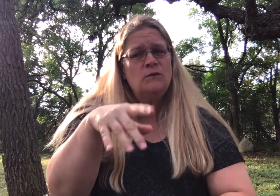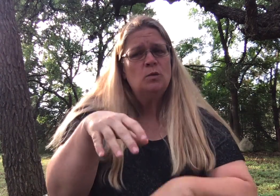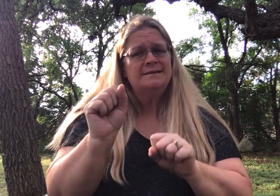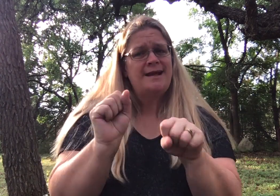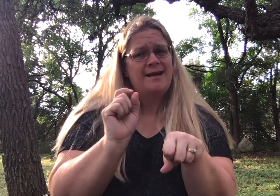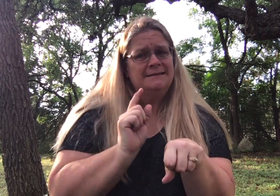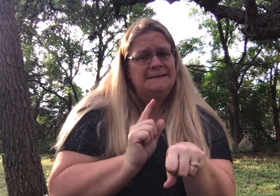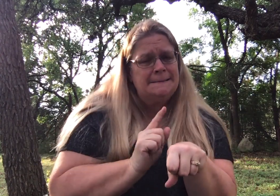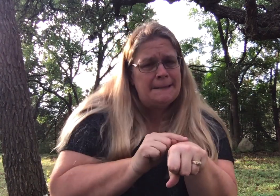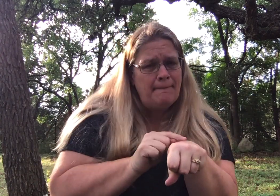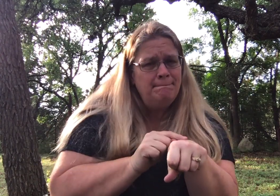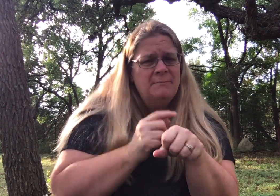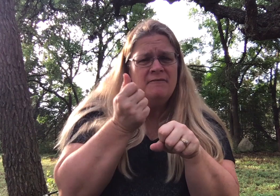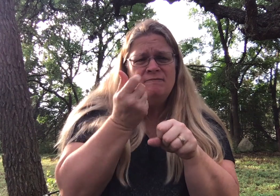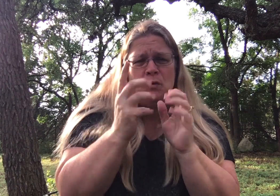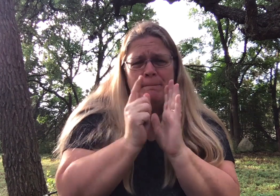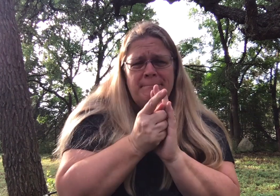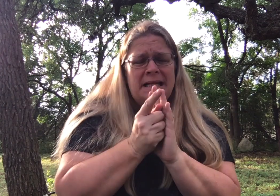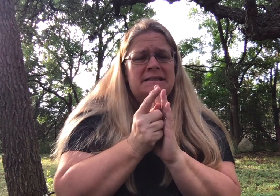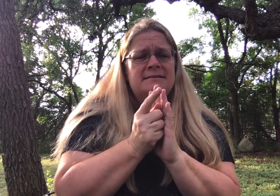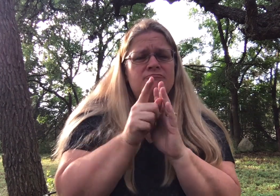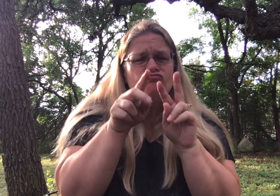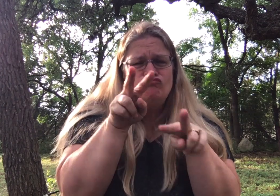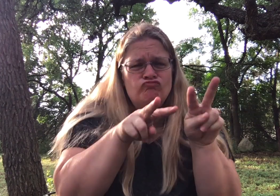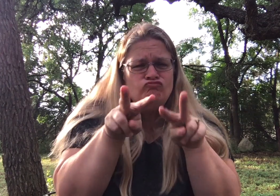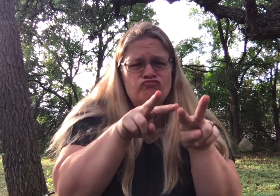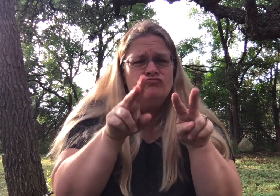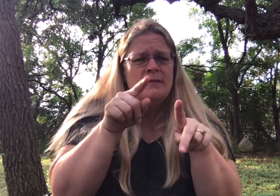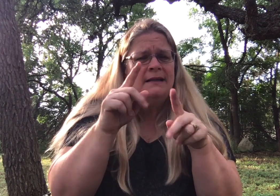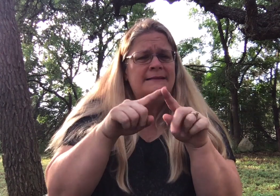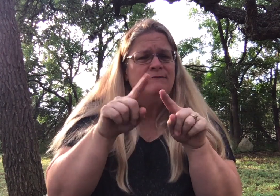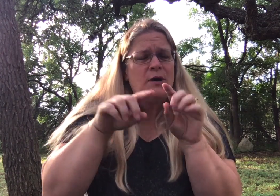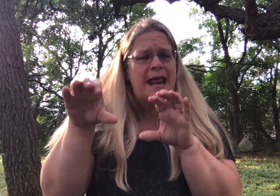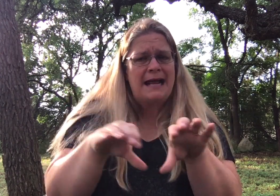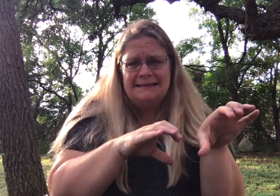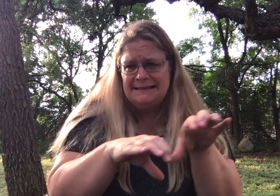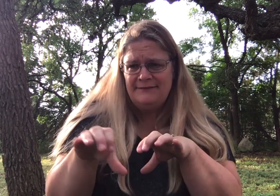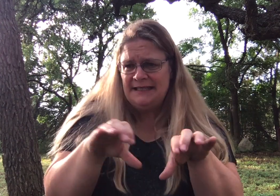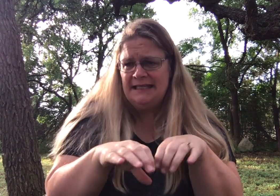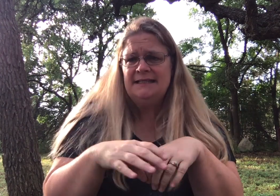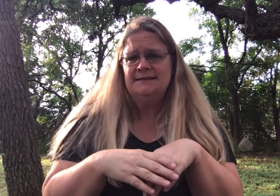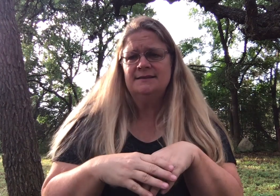So, if you take the time, a few extra minutes, take a look online for different activities,